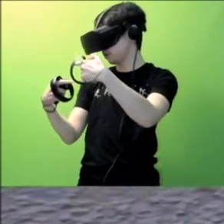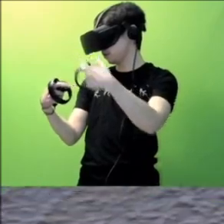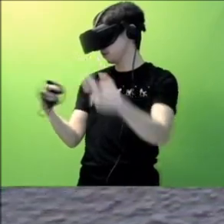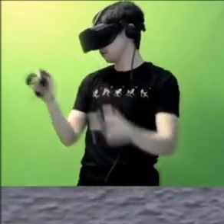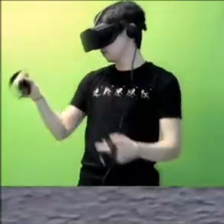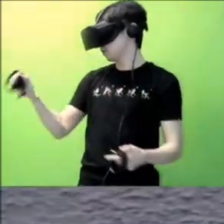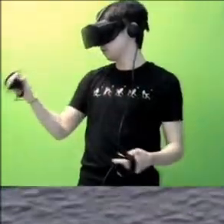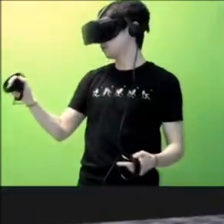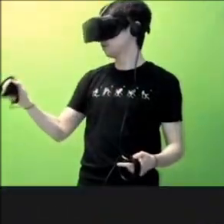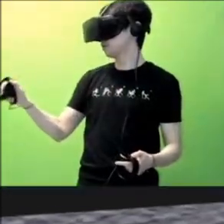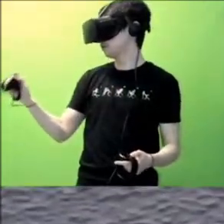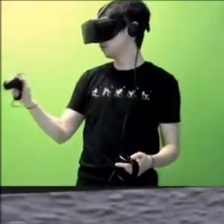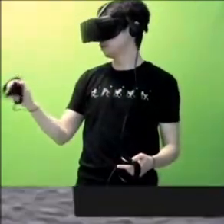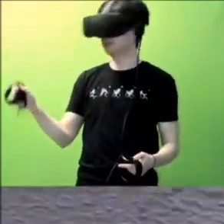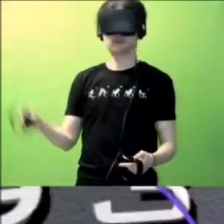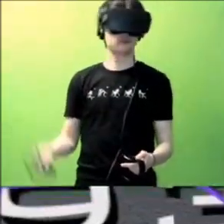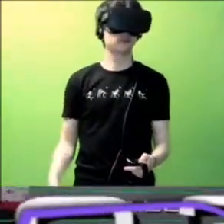Yep